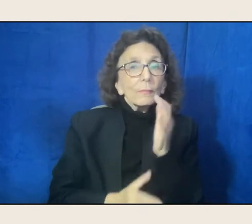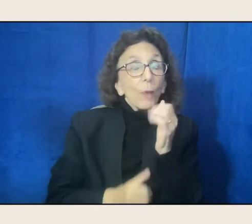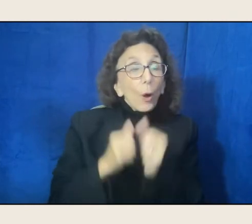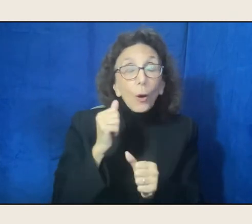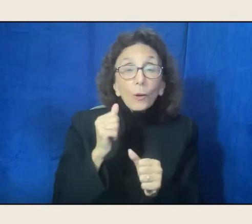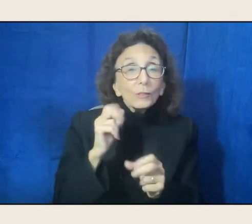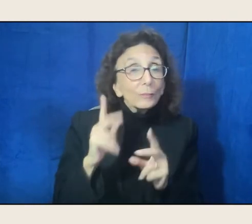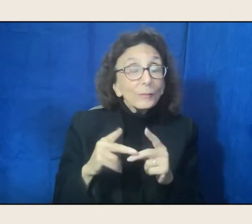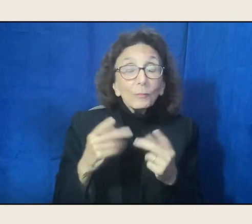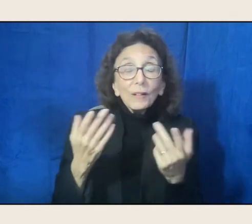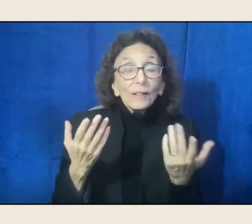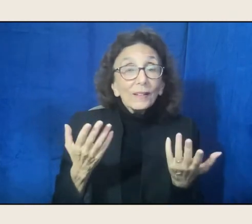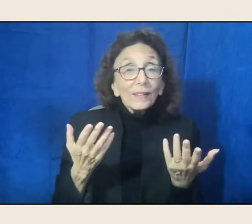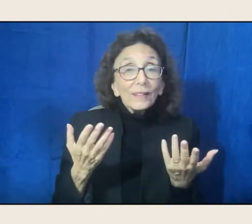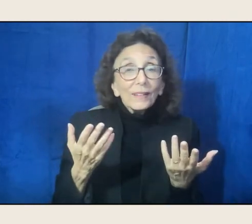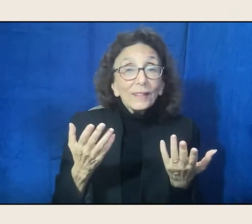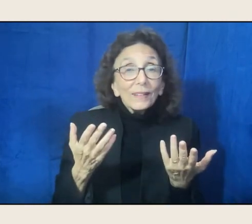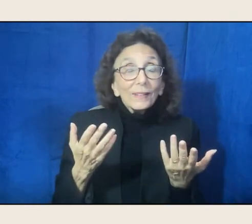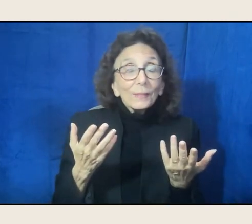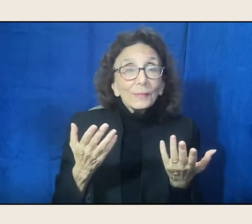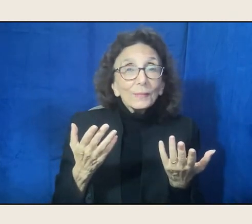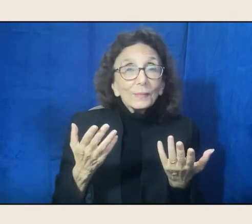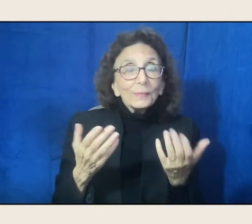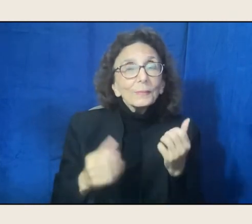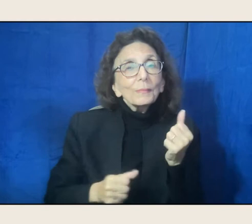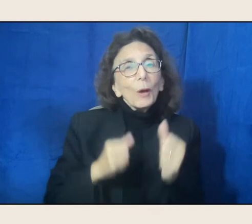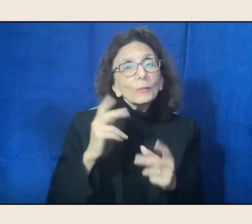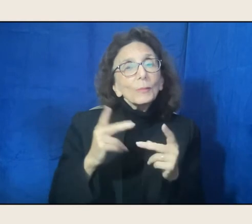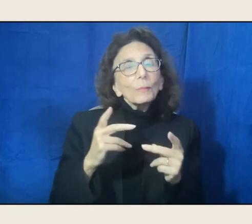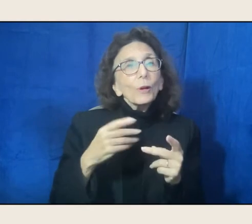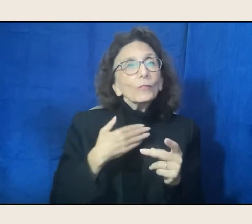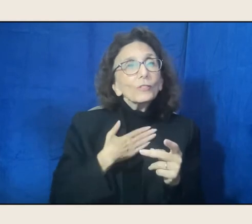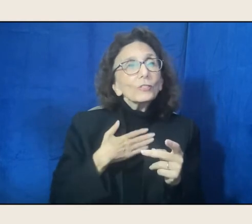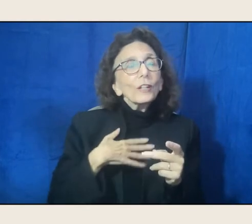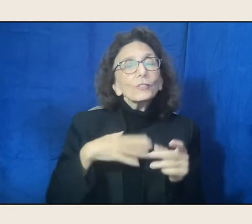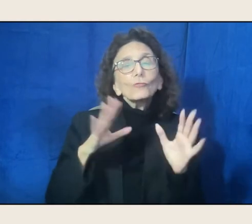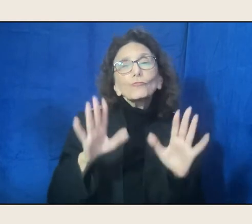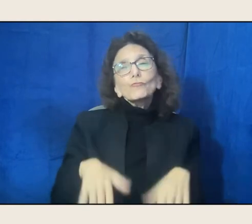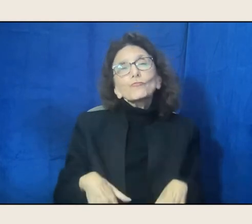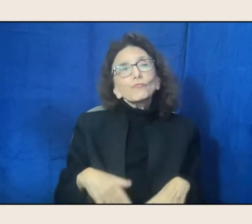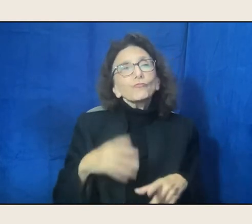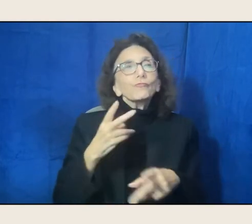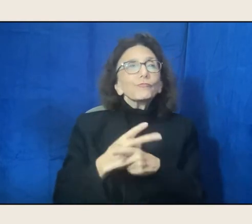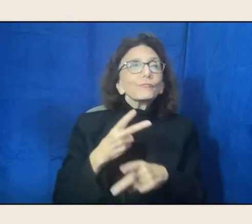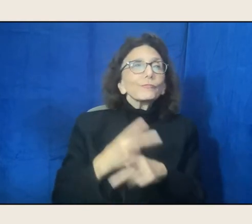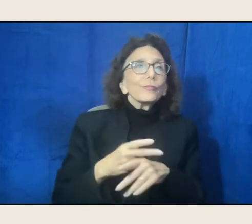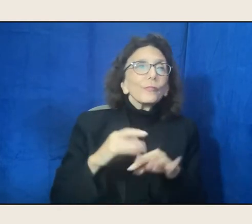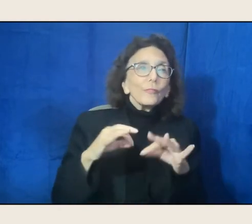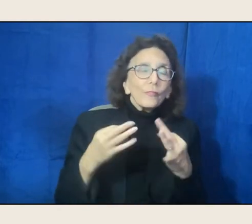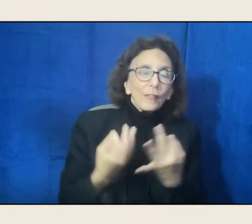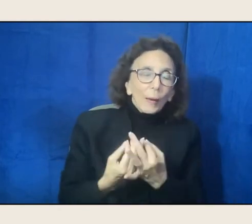most people like to hang out and take care of families, and make poetry and all that,